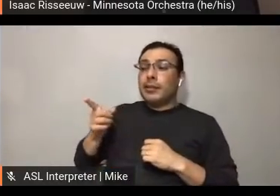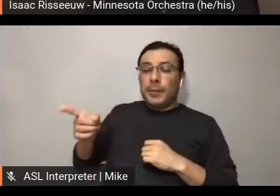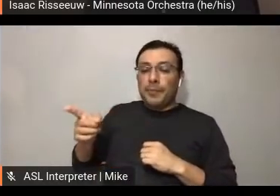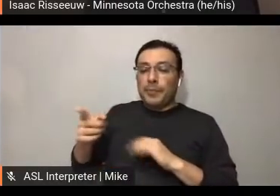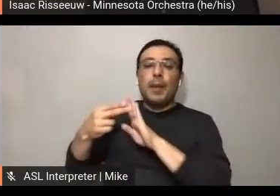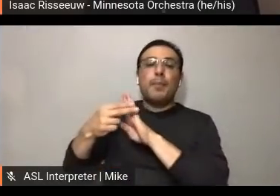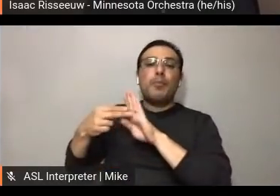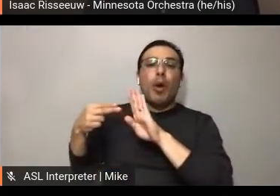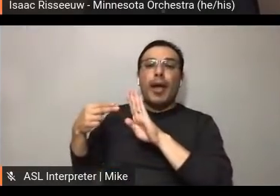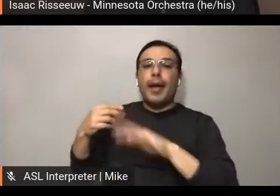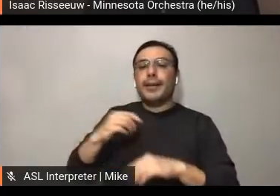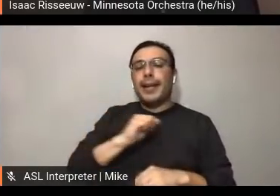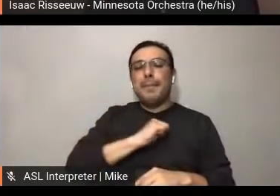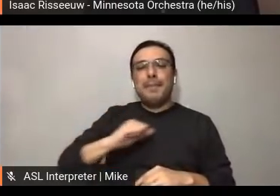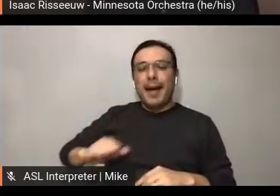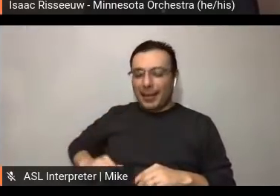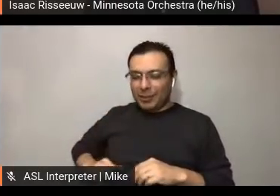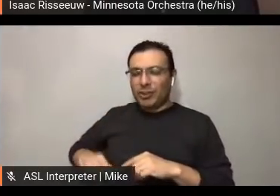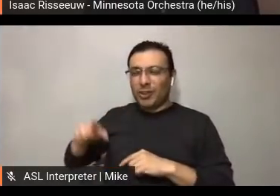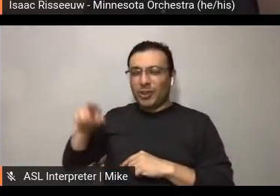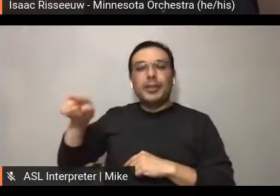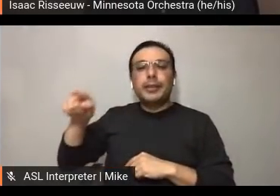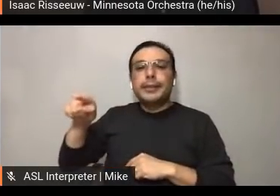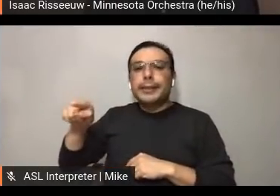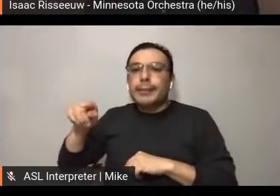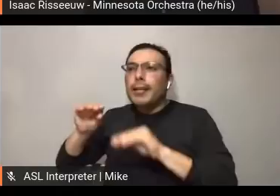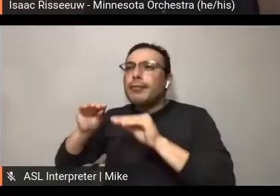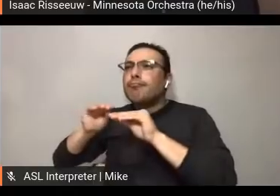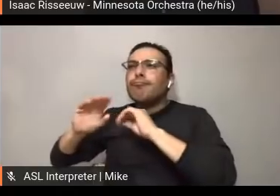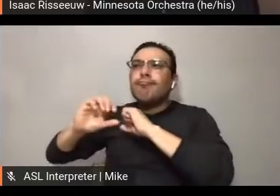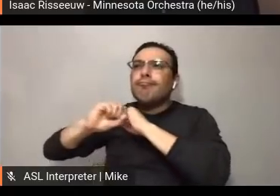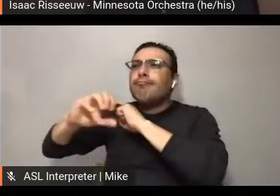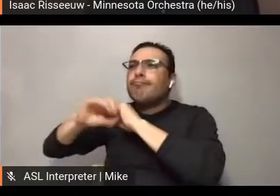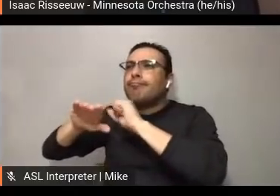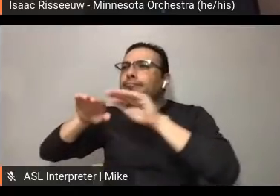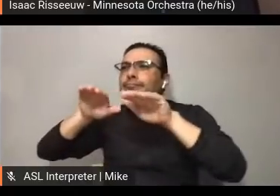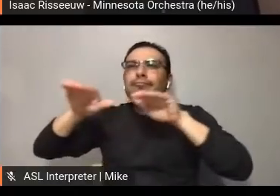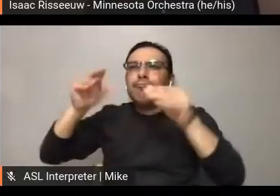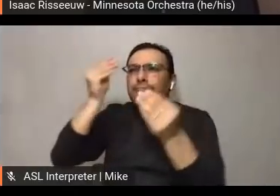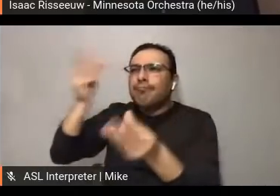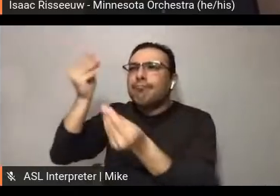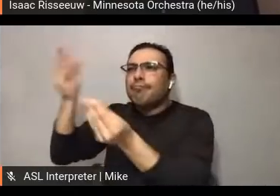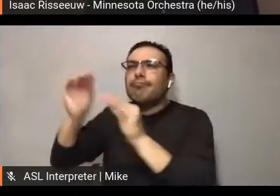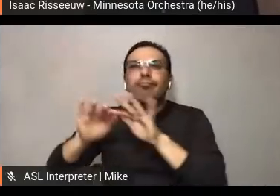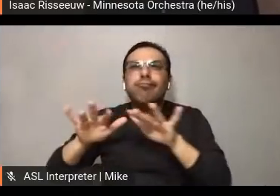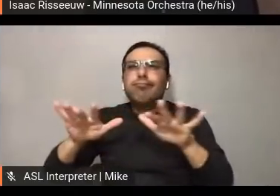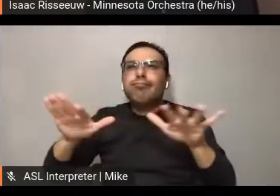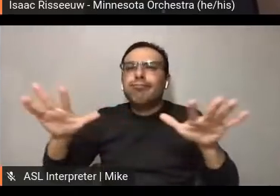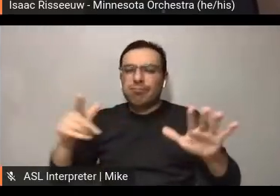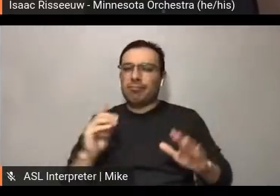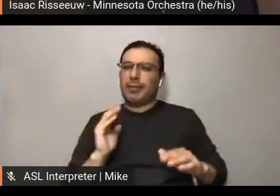them enough. They took this on. They wanted this. And in light of everything